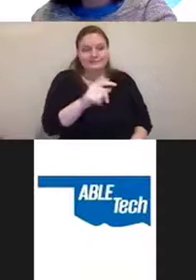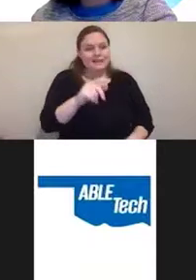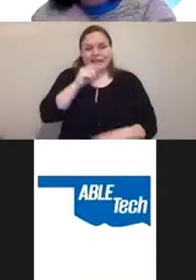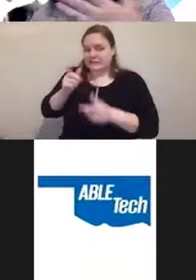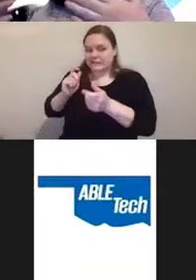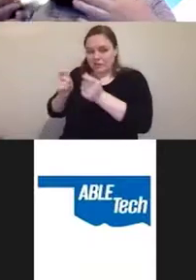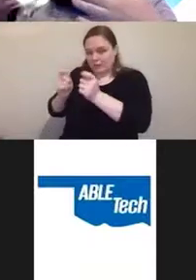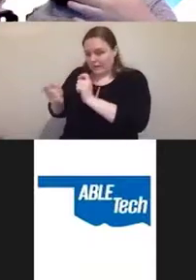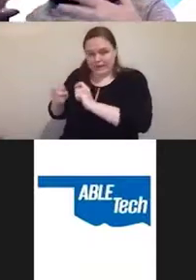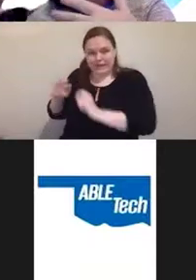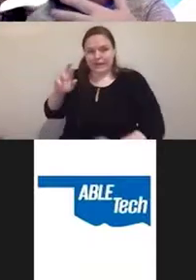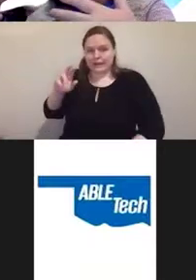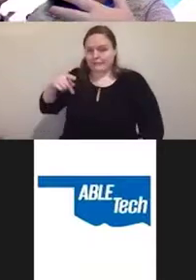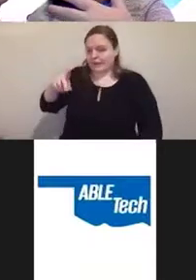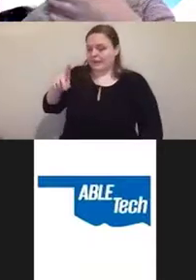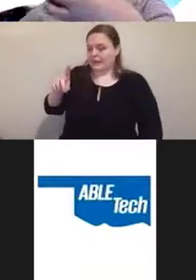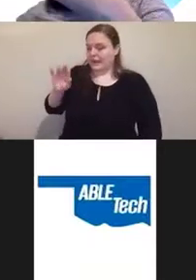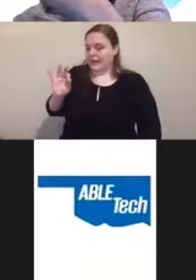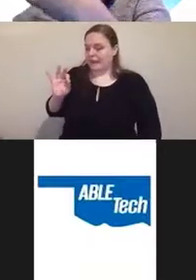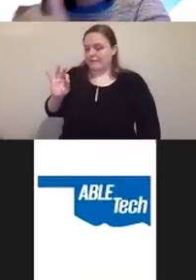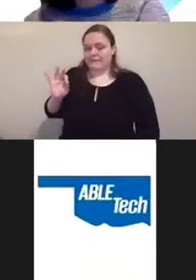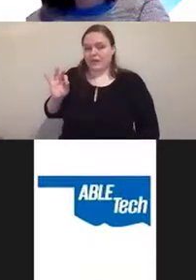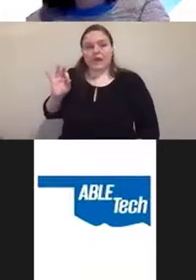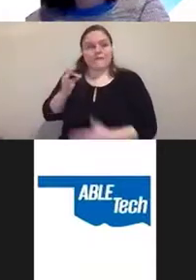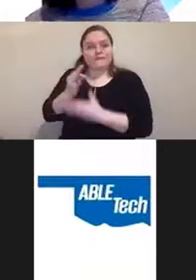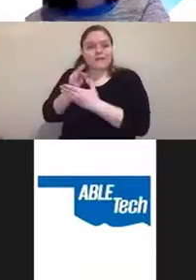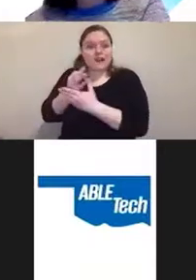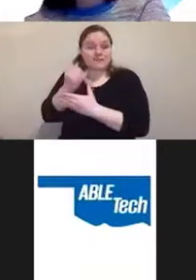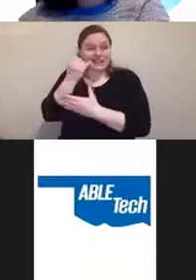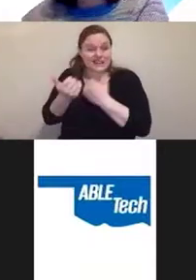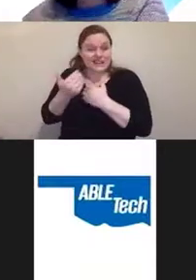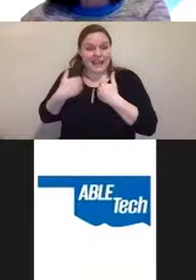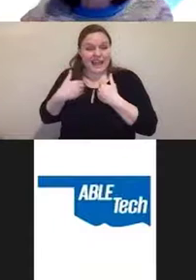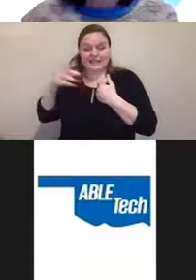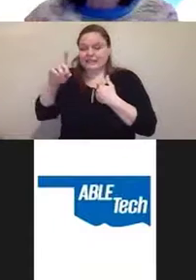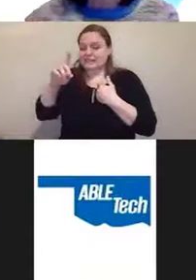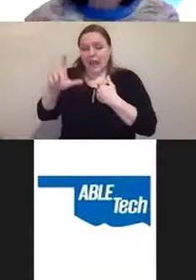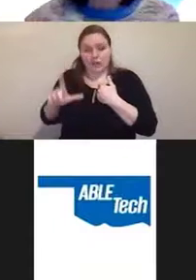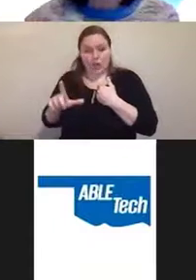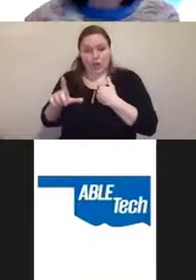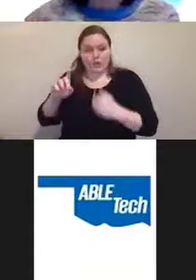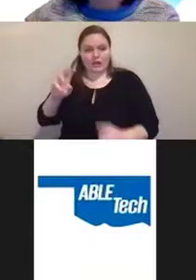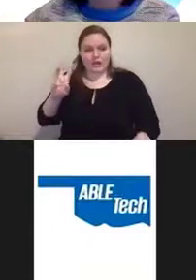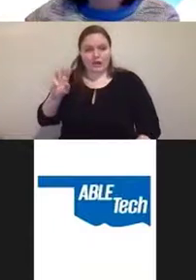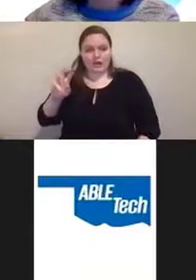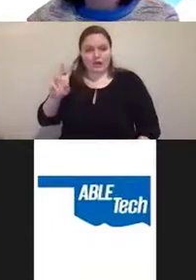So anything that you have that has a download, it's not trying to fix the downloads.